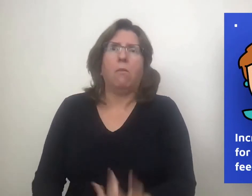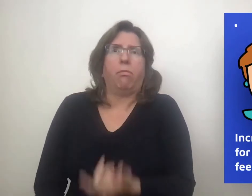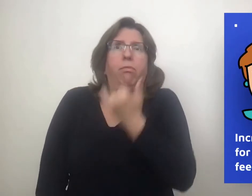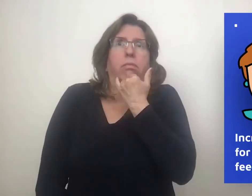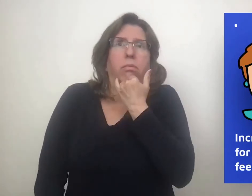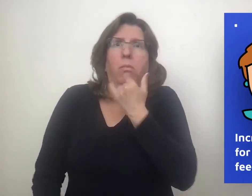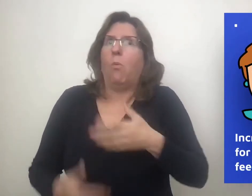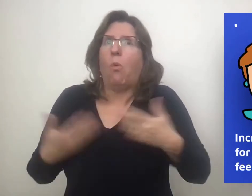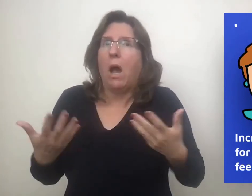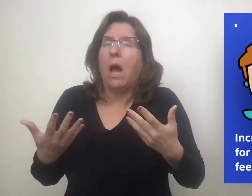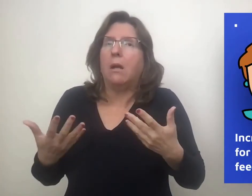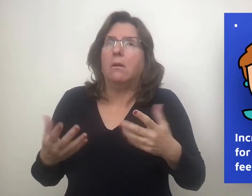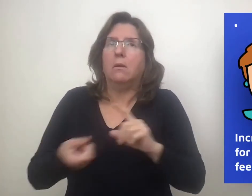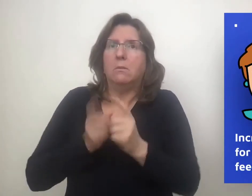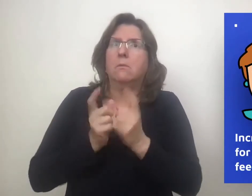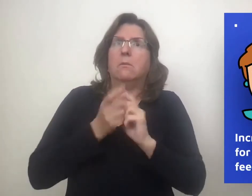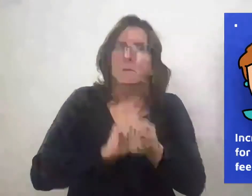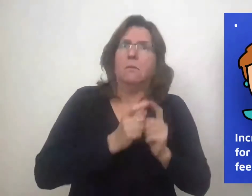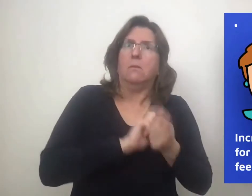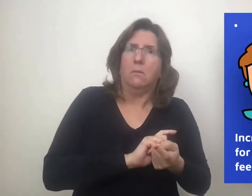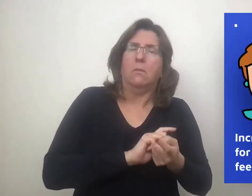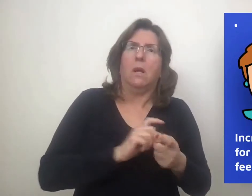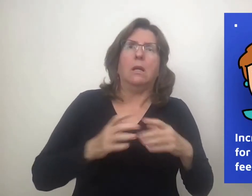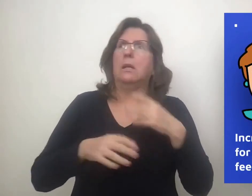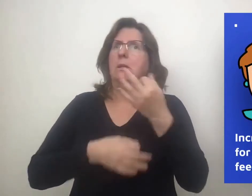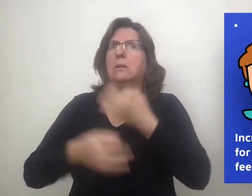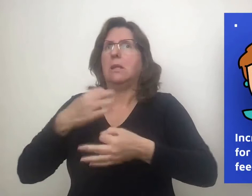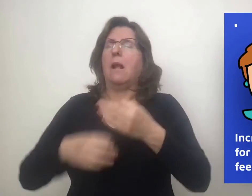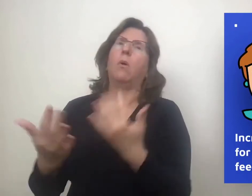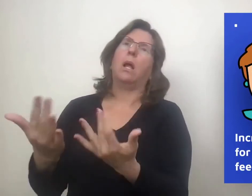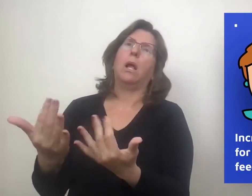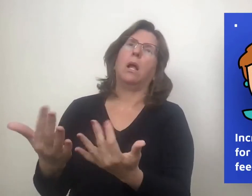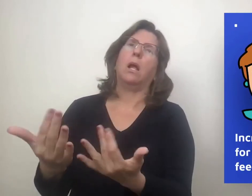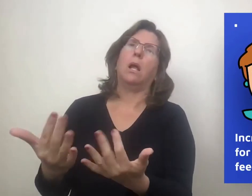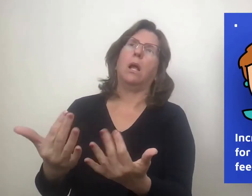to help them get back on track is far more effective than delayed feedback,